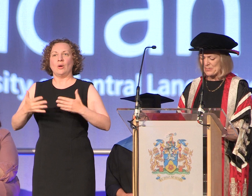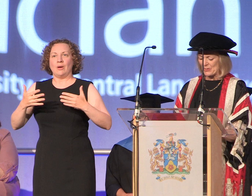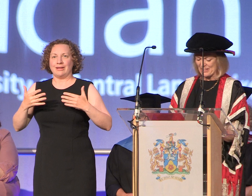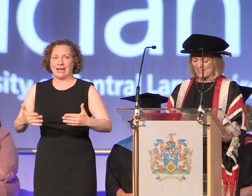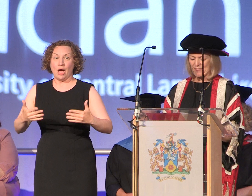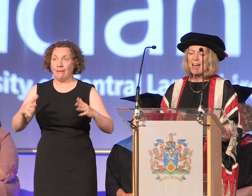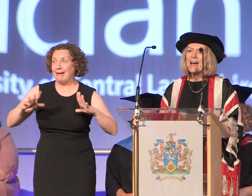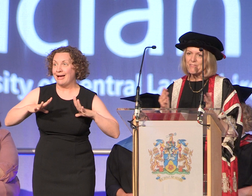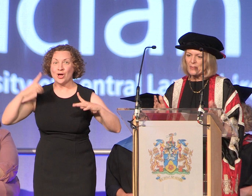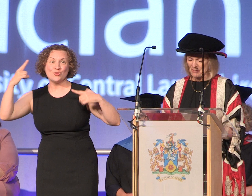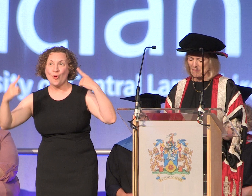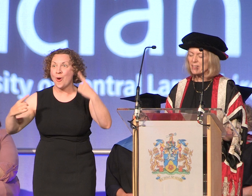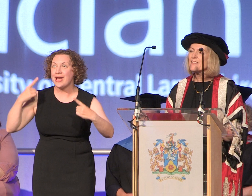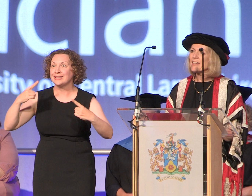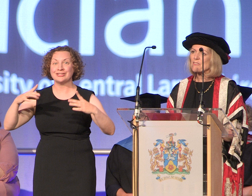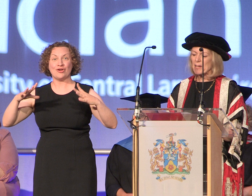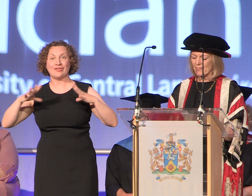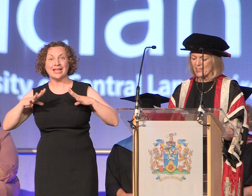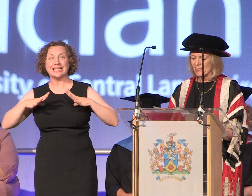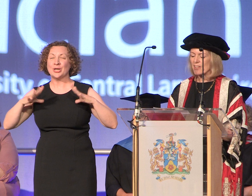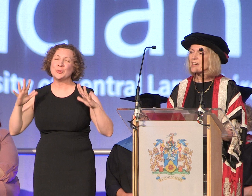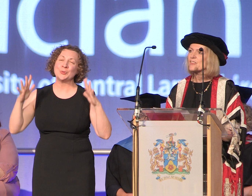bit of noise everyone please let's make this a day to